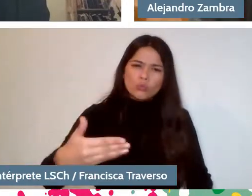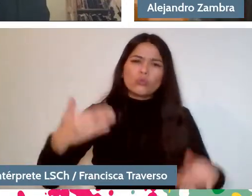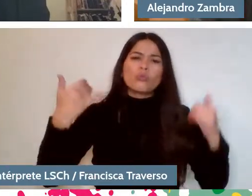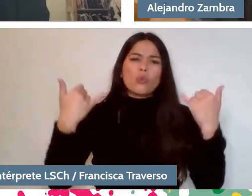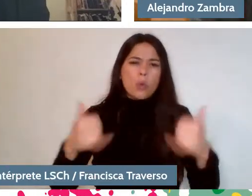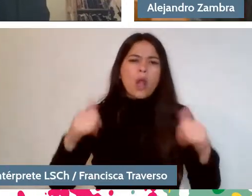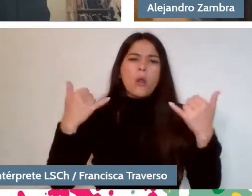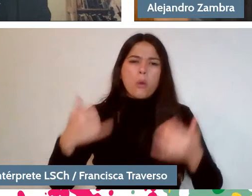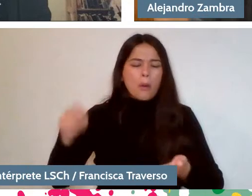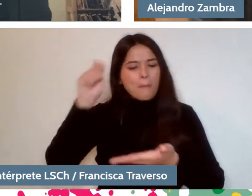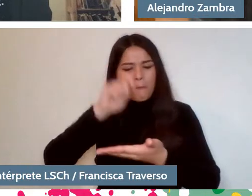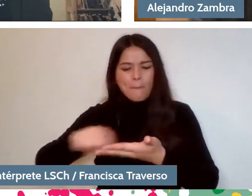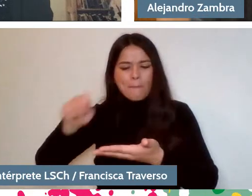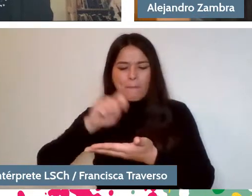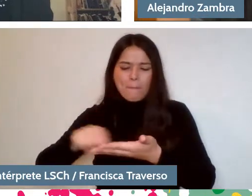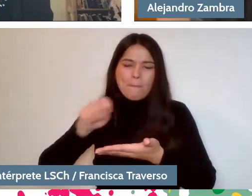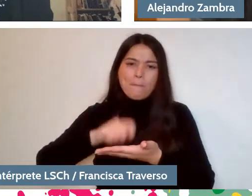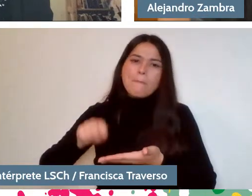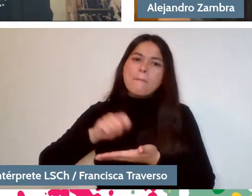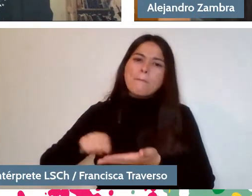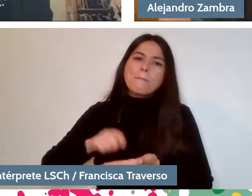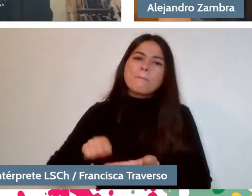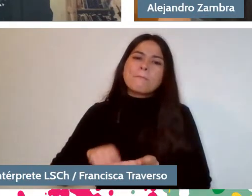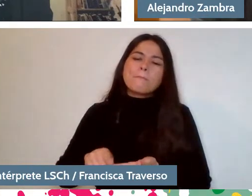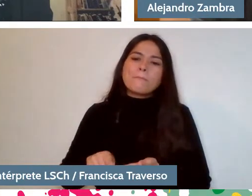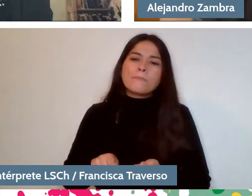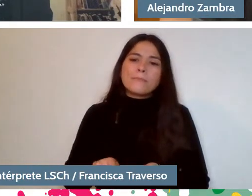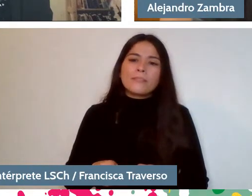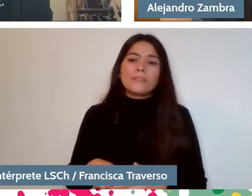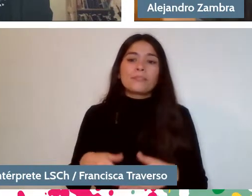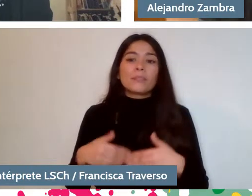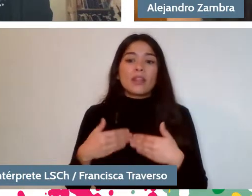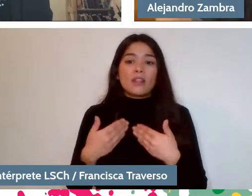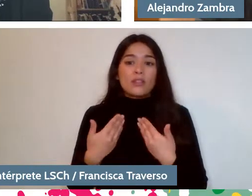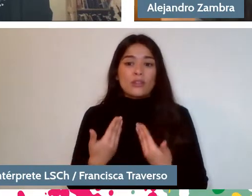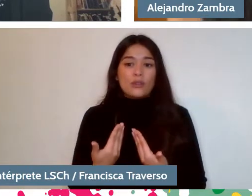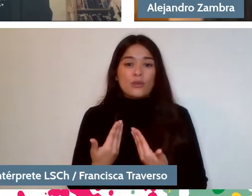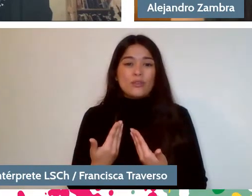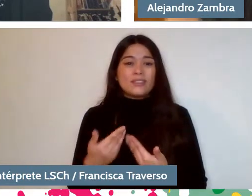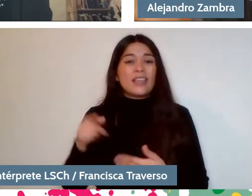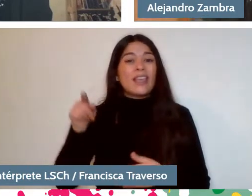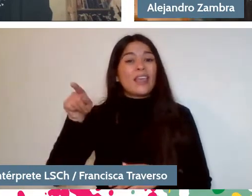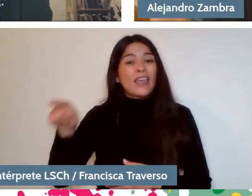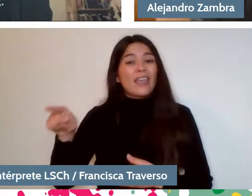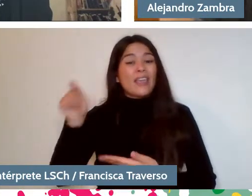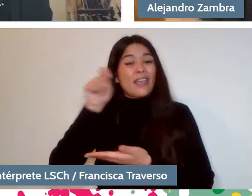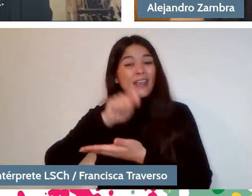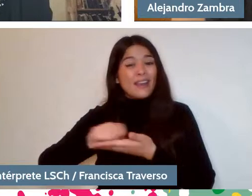And then, of course, she wrote poems, she also wrote stories